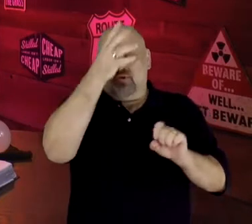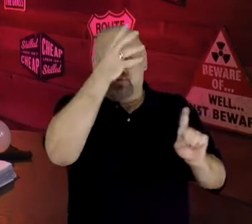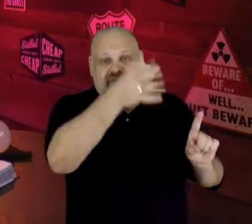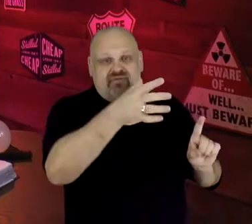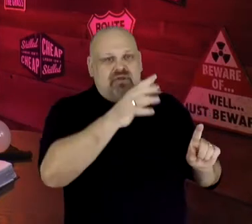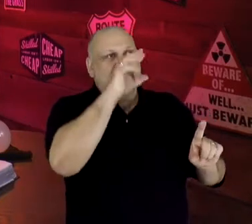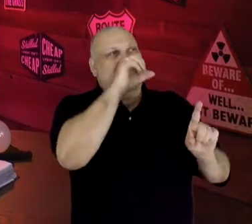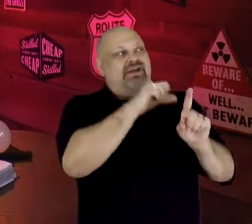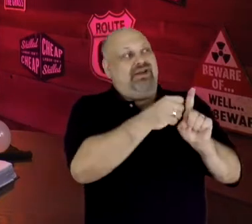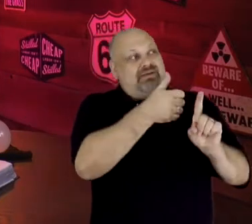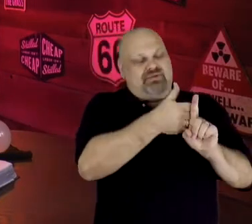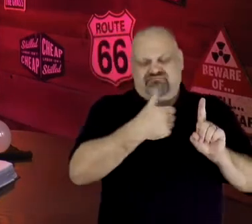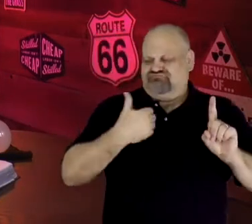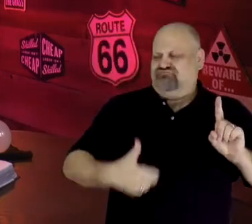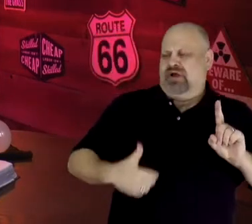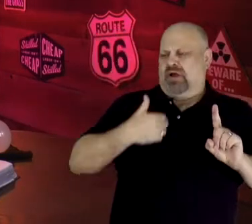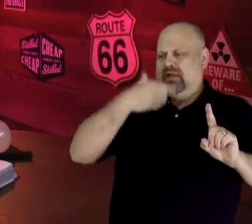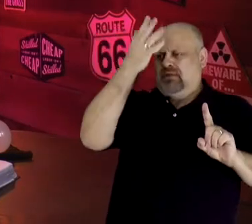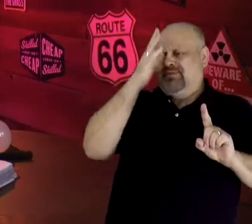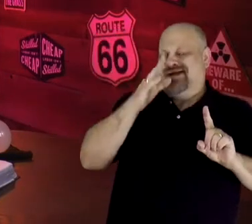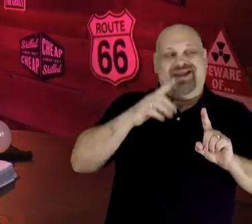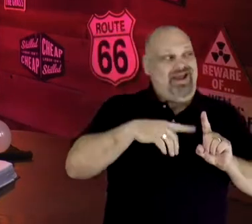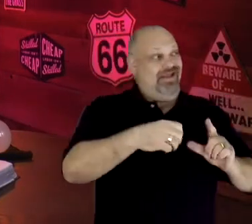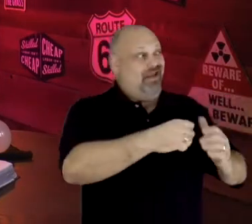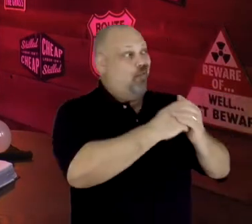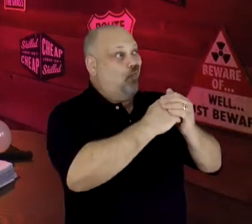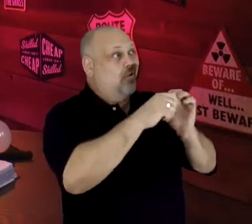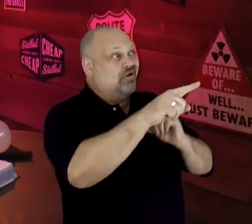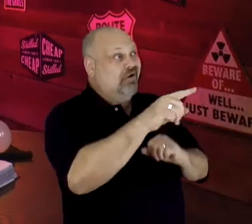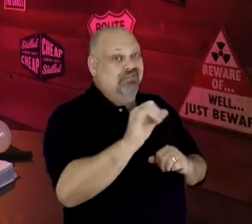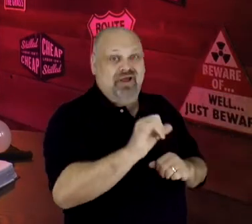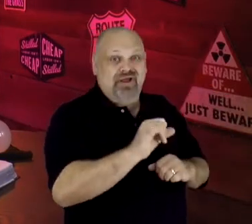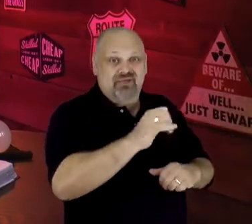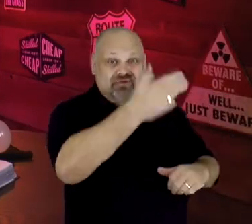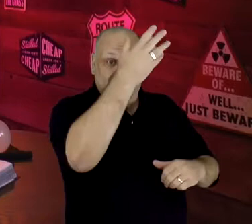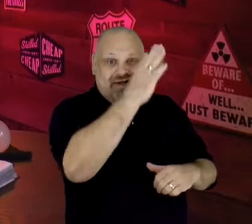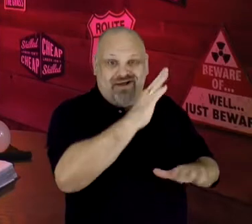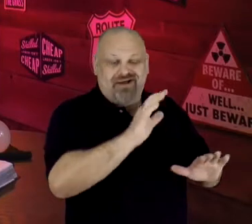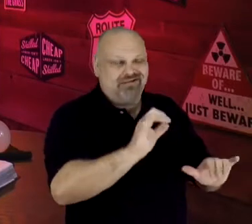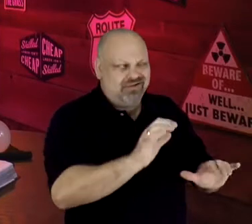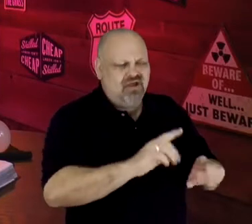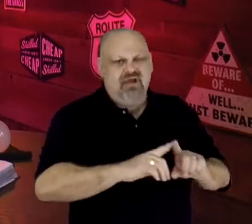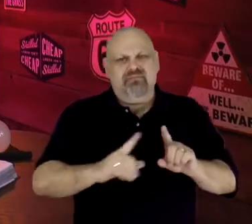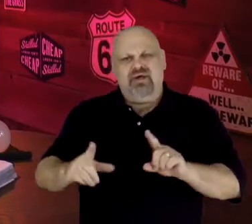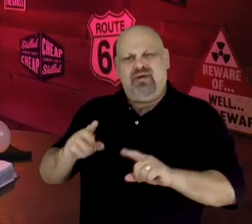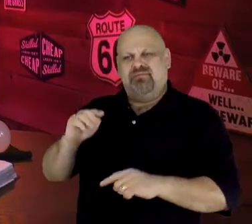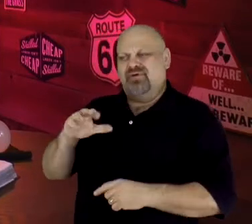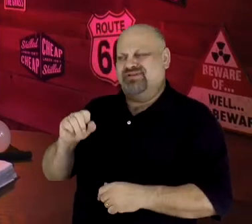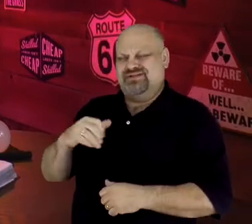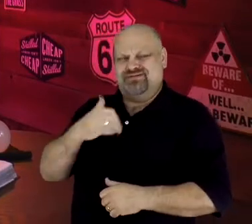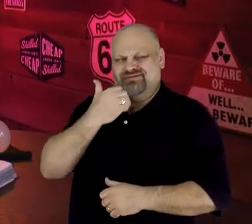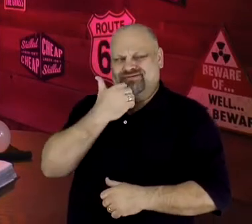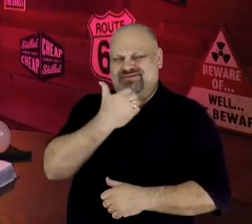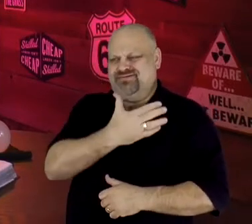a god himself, and he was worshiped as such. But, Moses shunned the cult of his adoptive family,